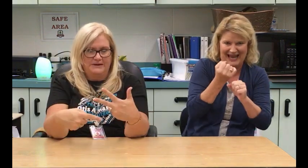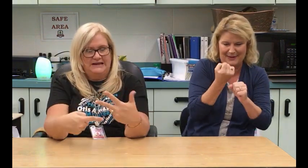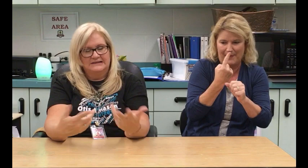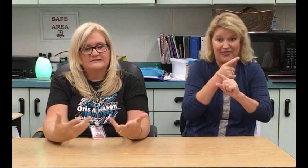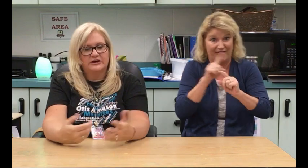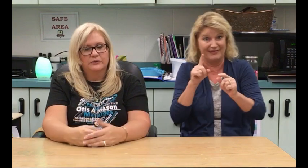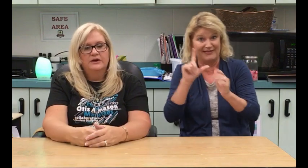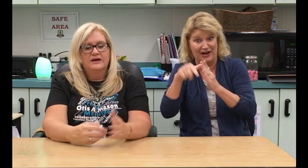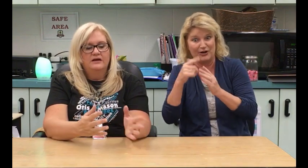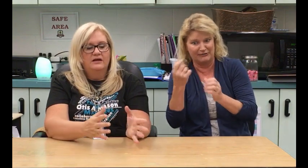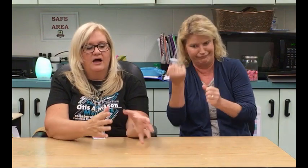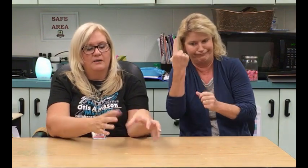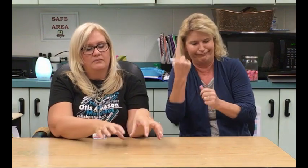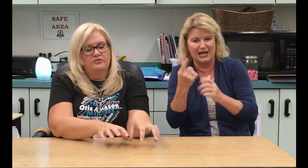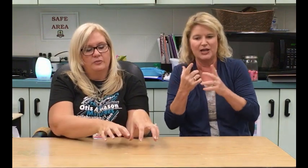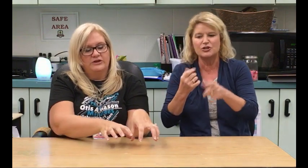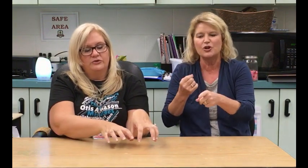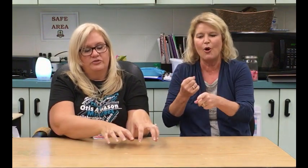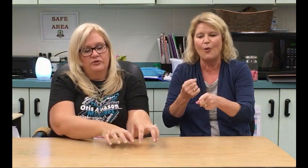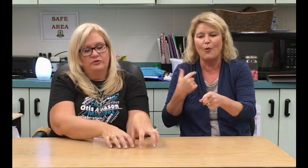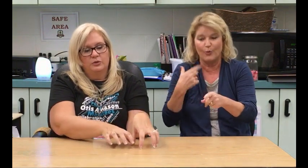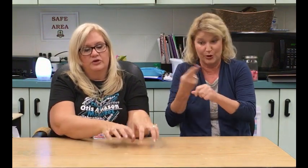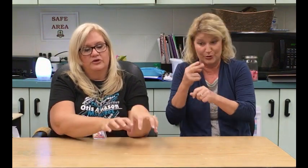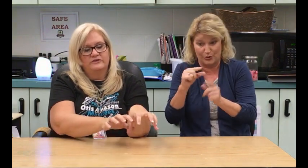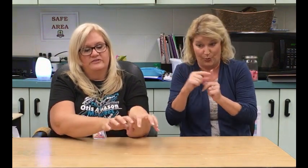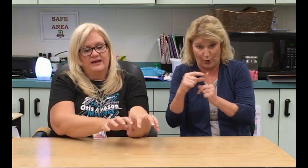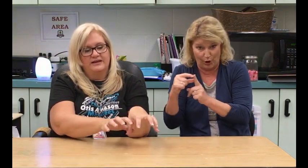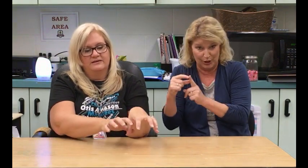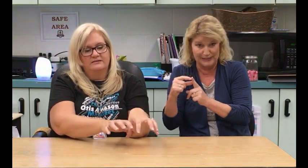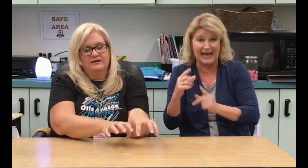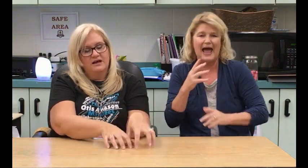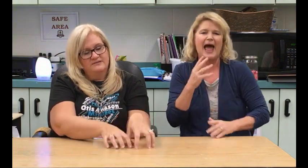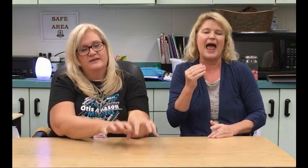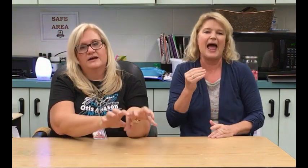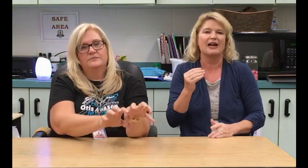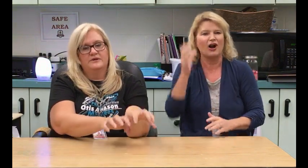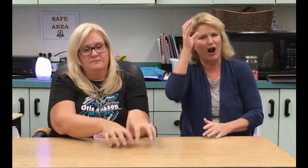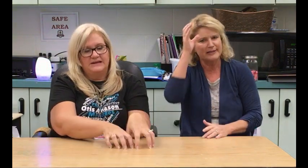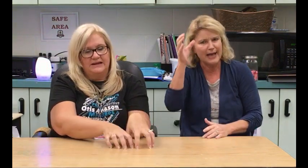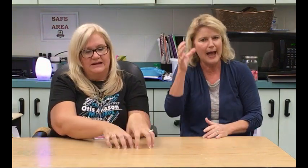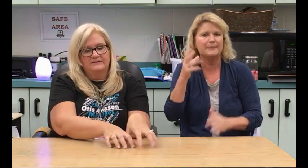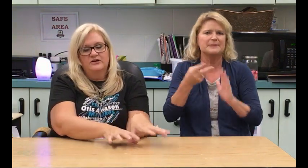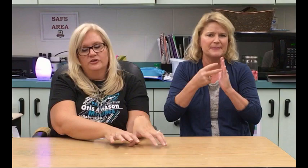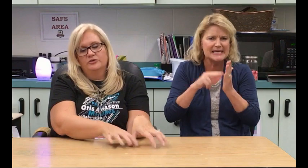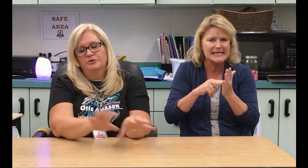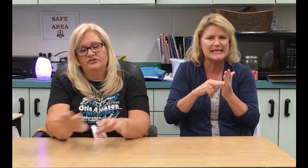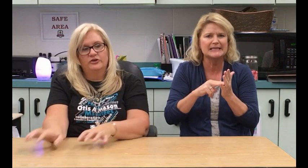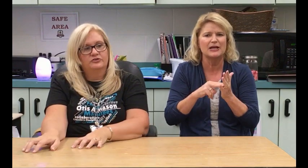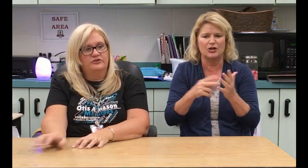So, we use those words and concepts and meanings to bridge it over